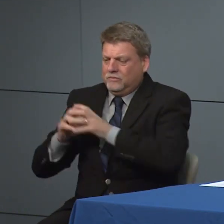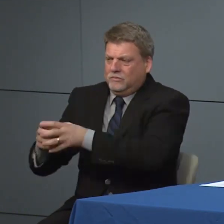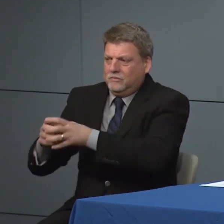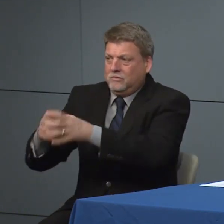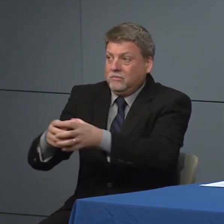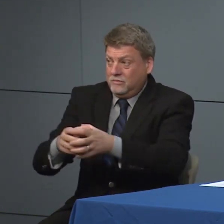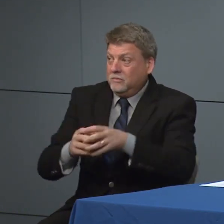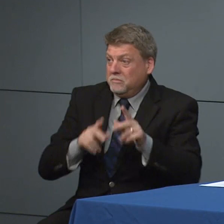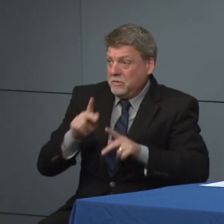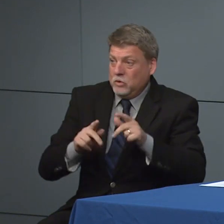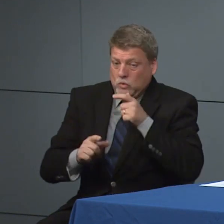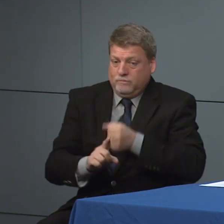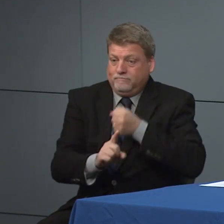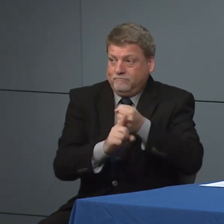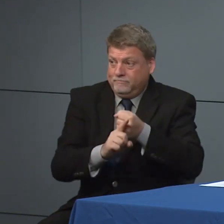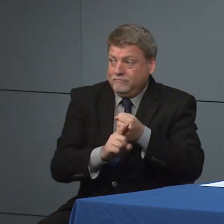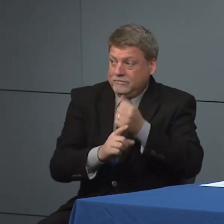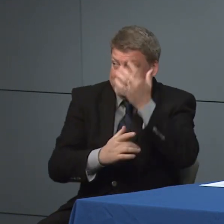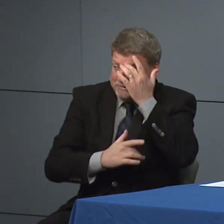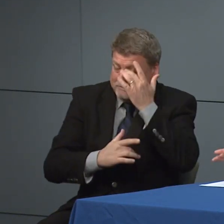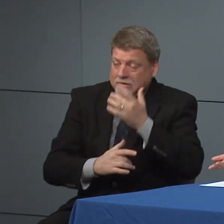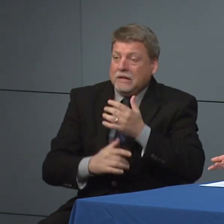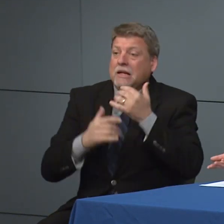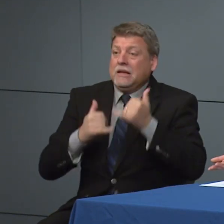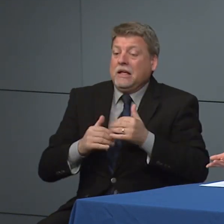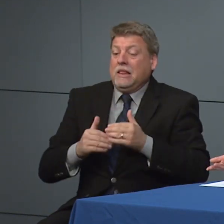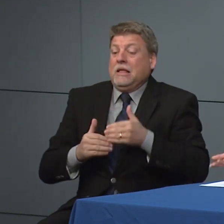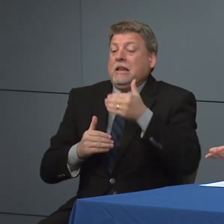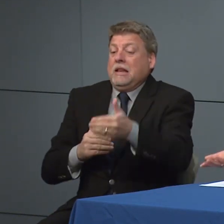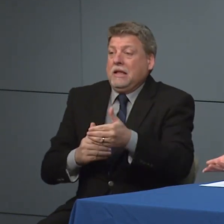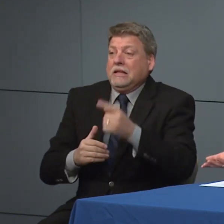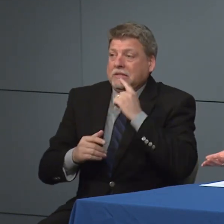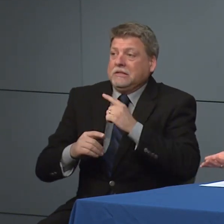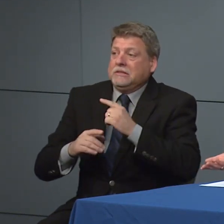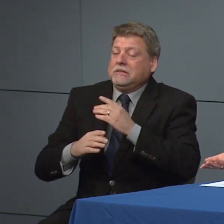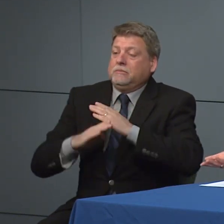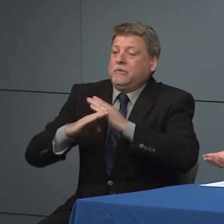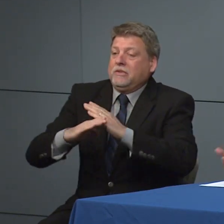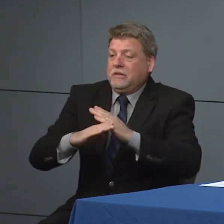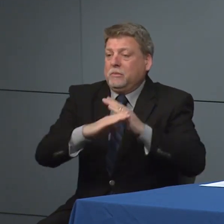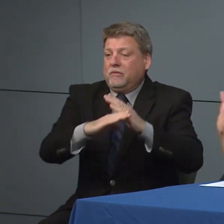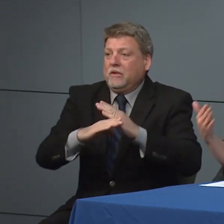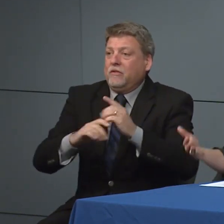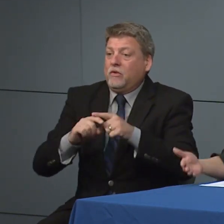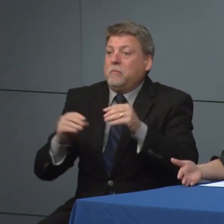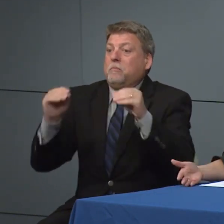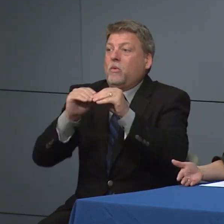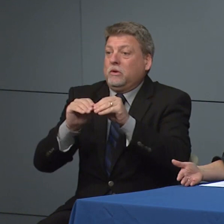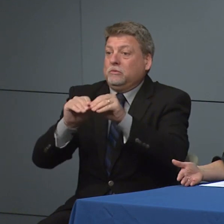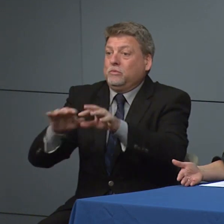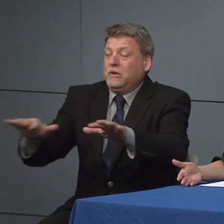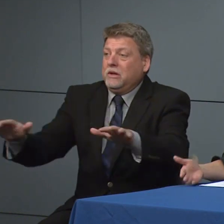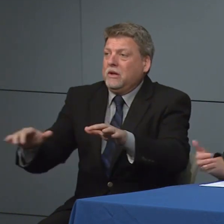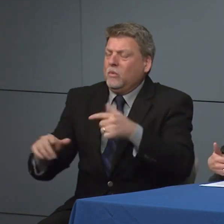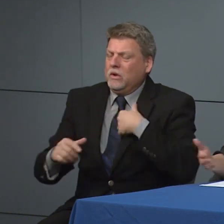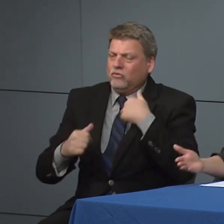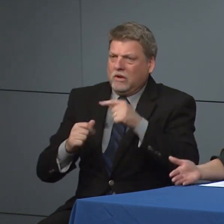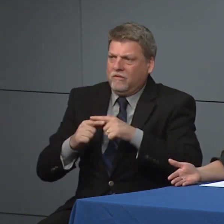our containment strategies at the same time as we move into what are called mitigation strategies or community mitigation strategies we've been very forward thinking in